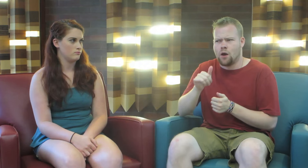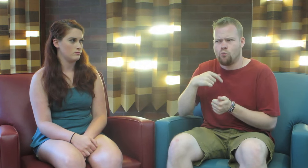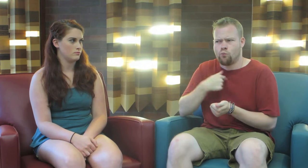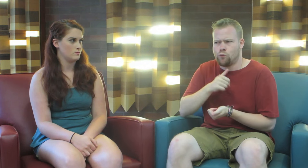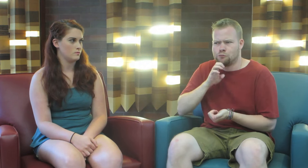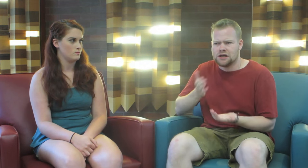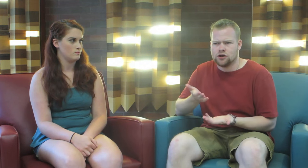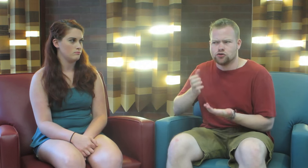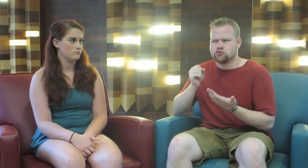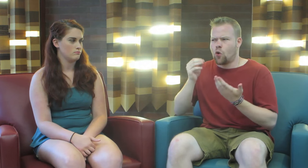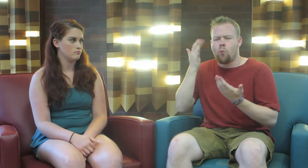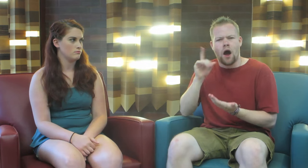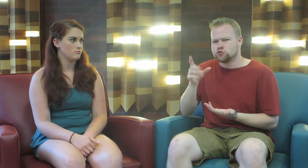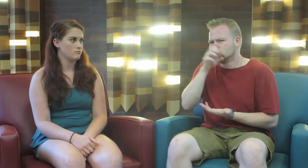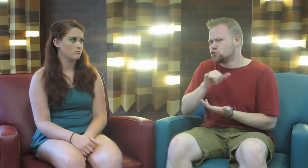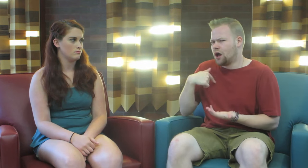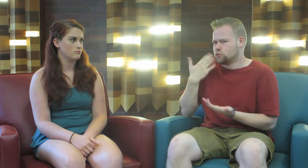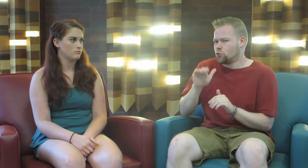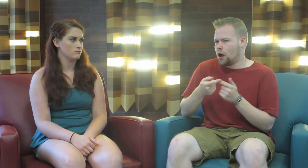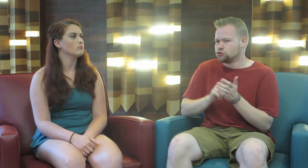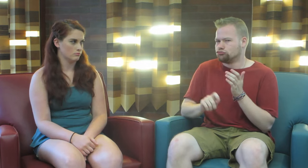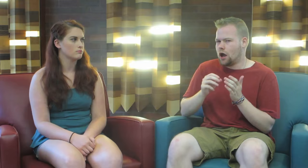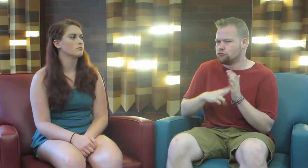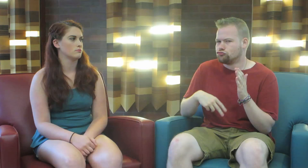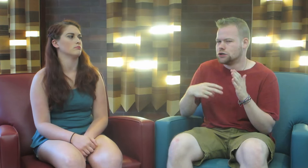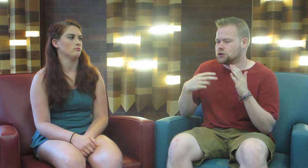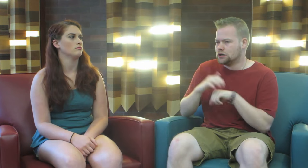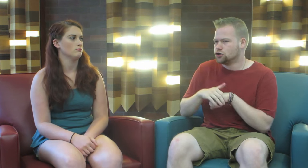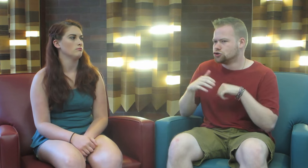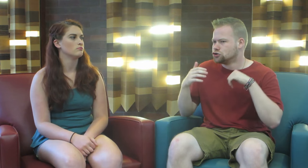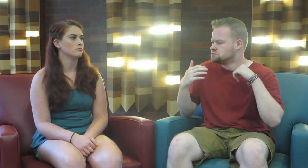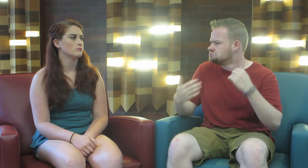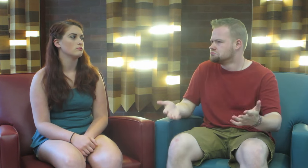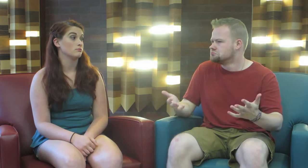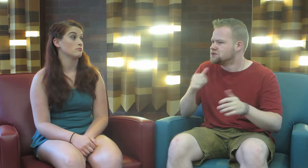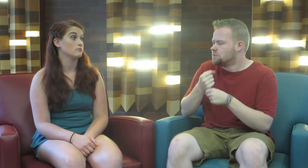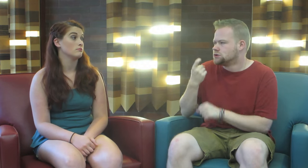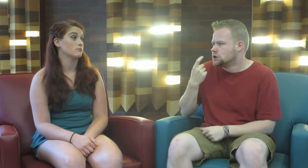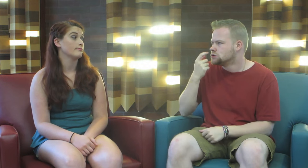we wouldn’t be here so why do you assume that we don’t how to write and read English? It doesn’t make sense.